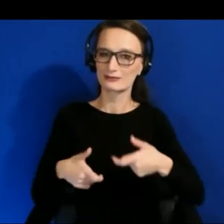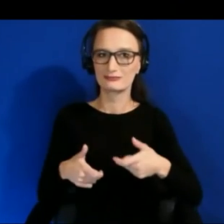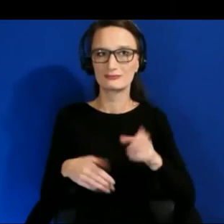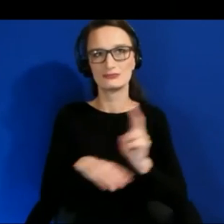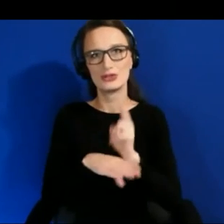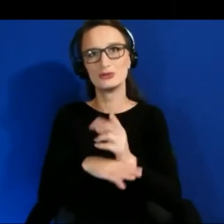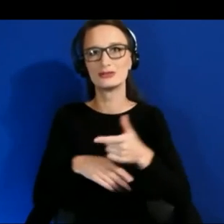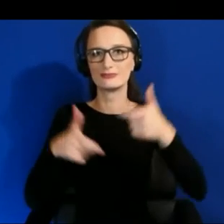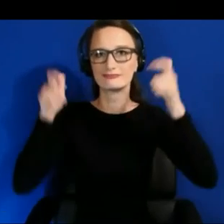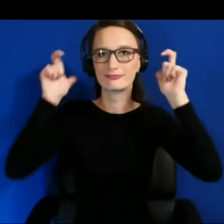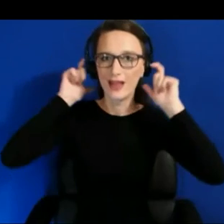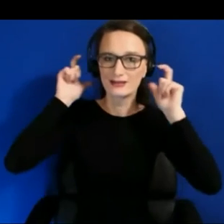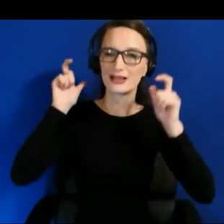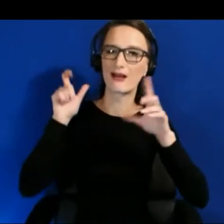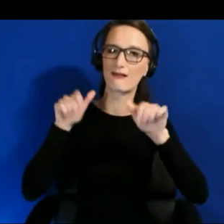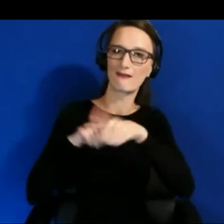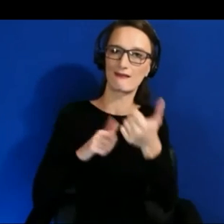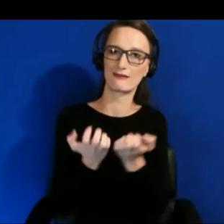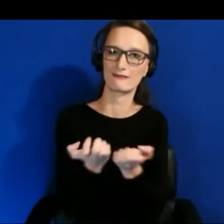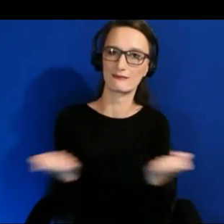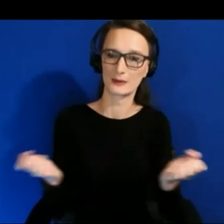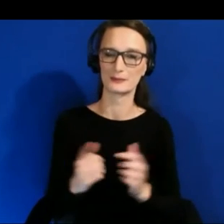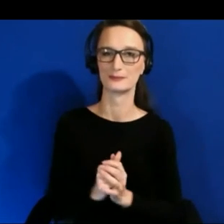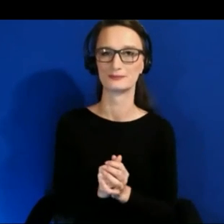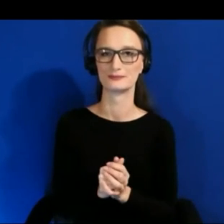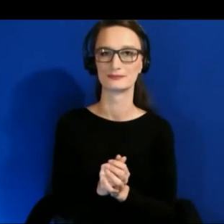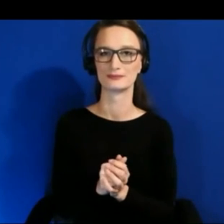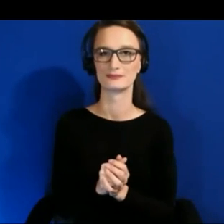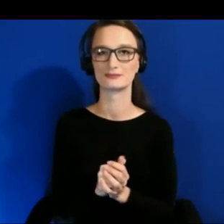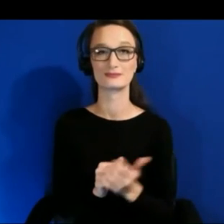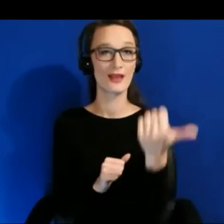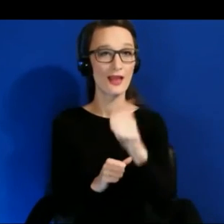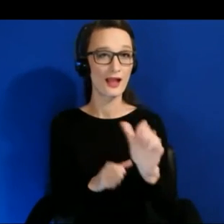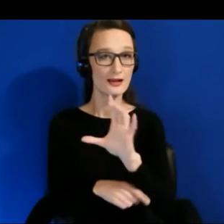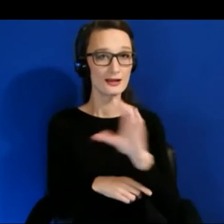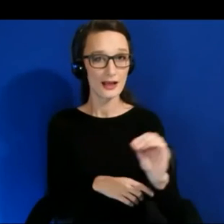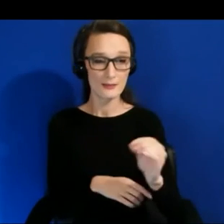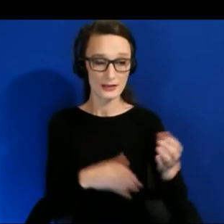are going to get you there, and any company who pays attention to accessibility at the